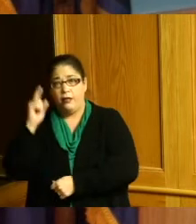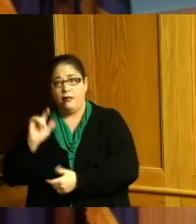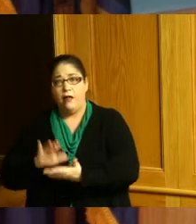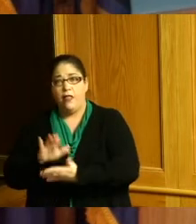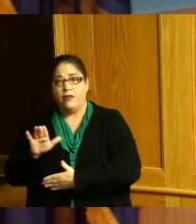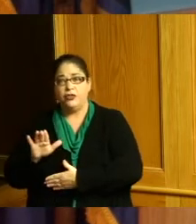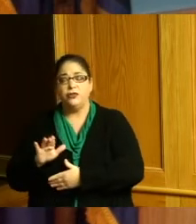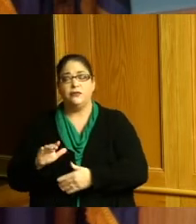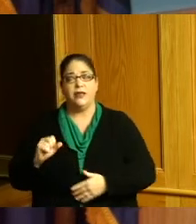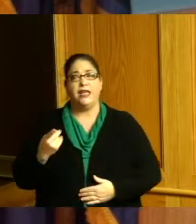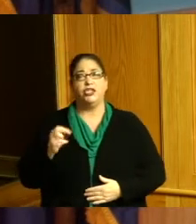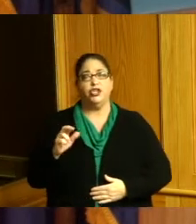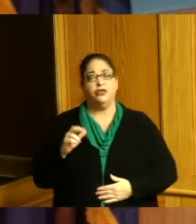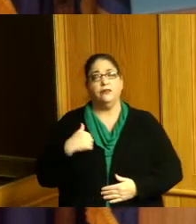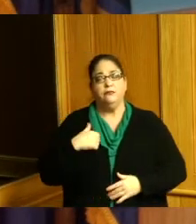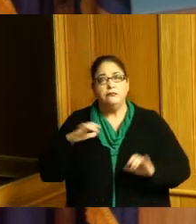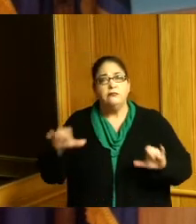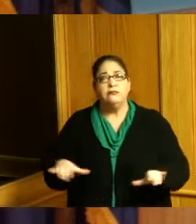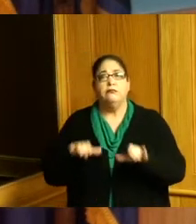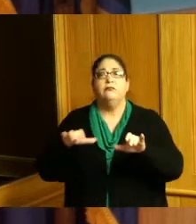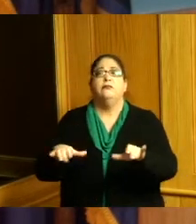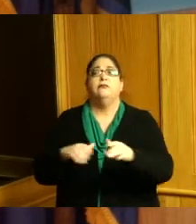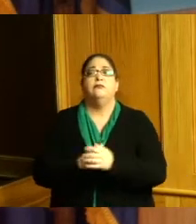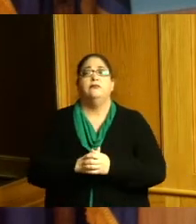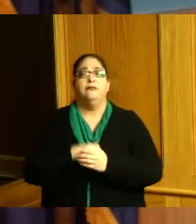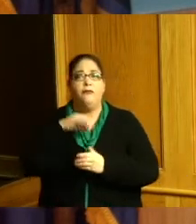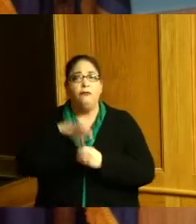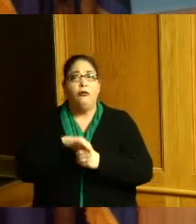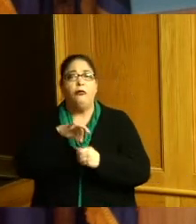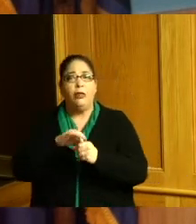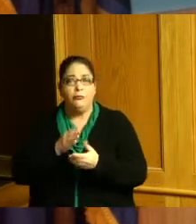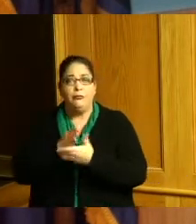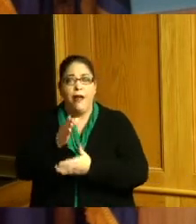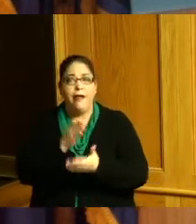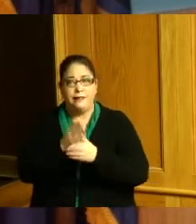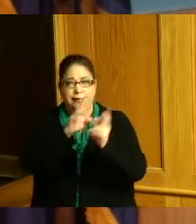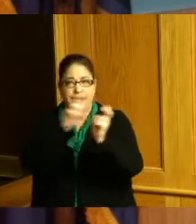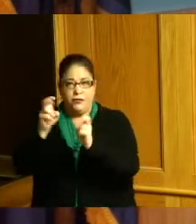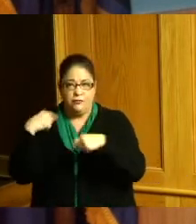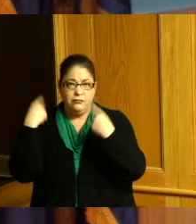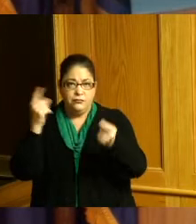and I've been very active in the voting rights issues we are still fighting on